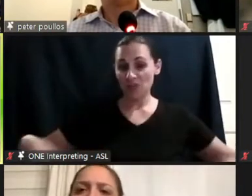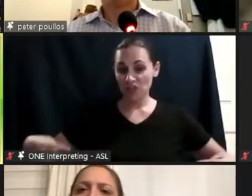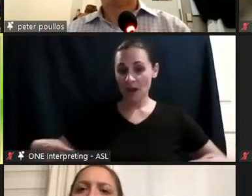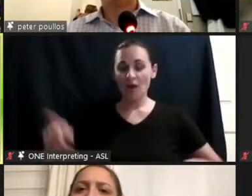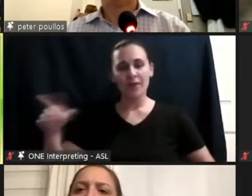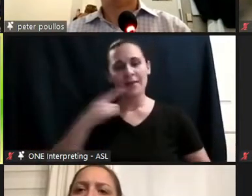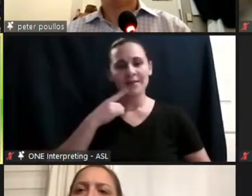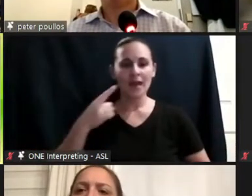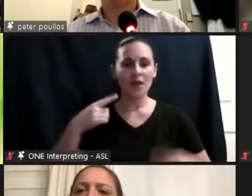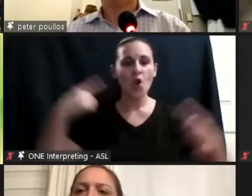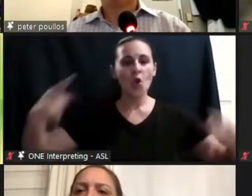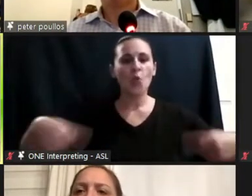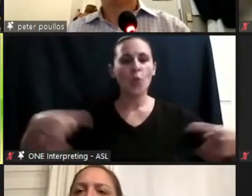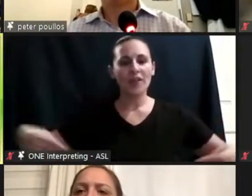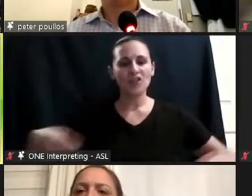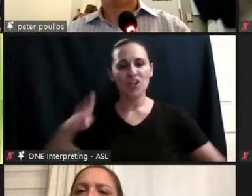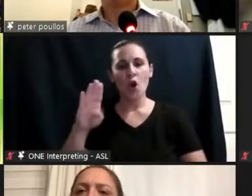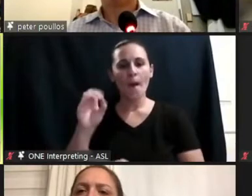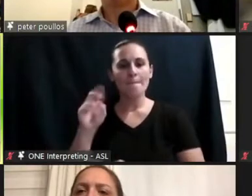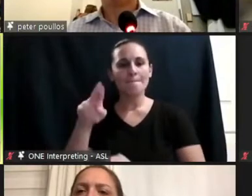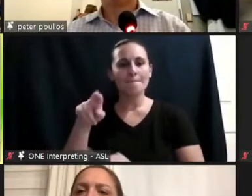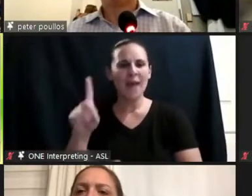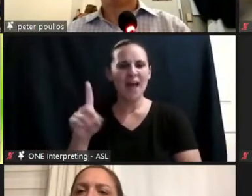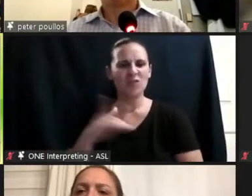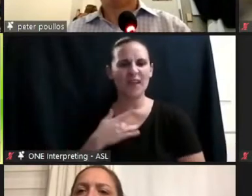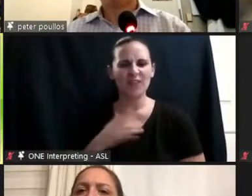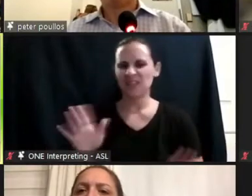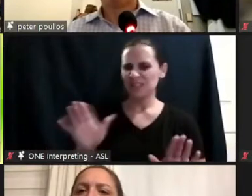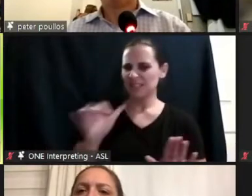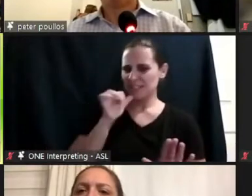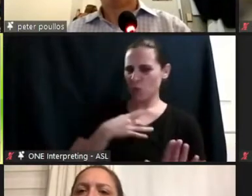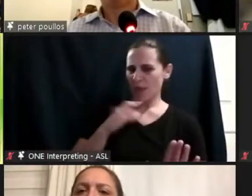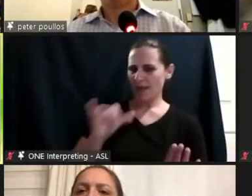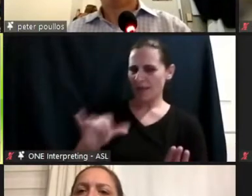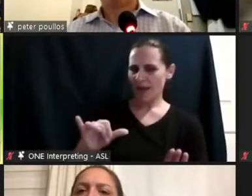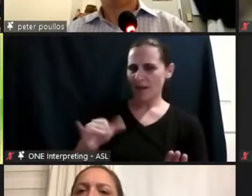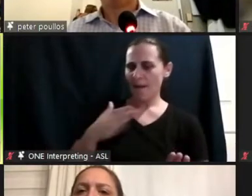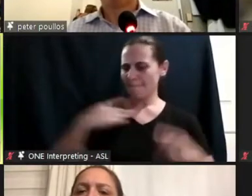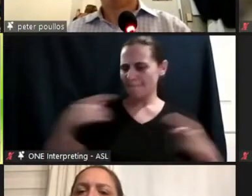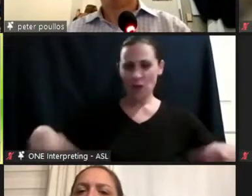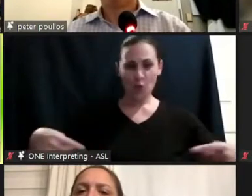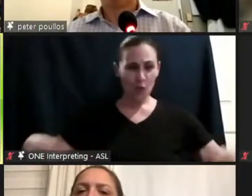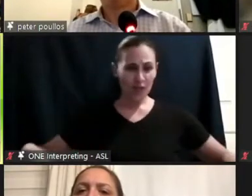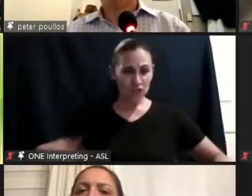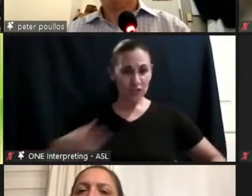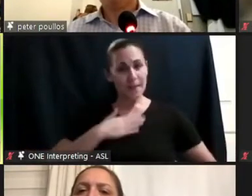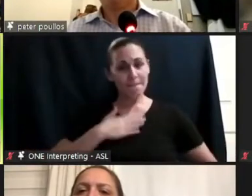really rubs me the wrong way. Because my wheelchair is my means of mobility,